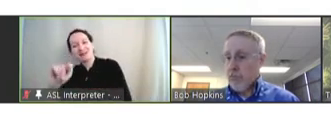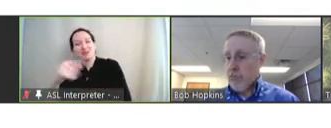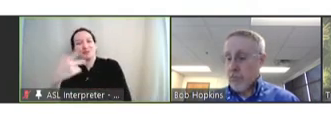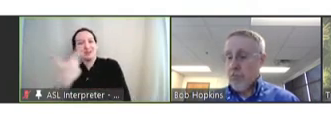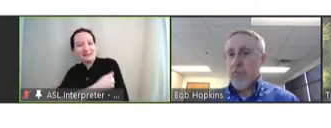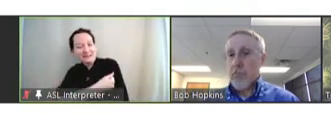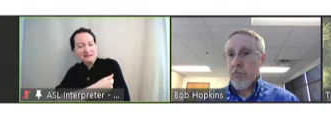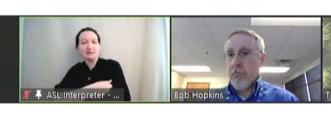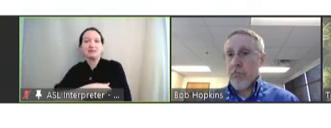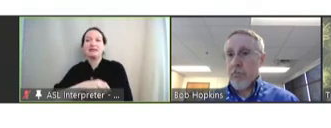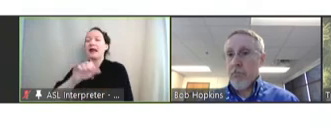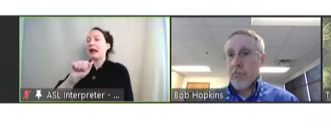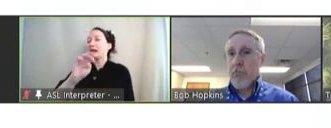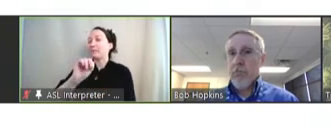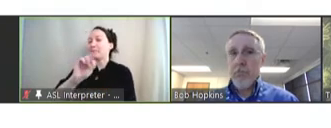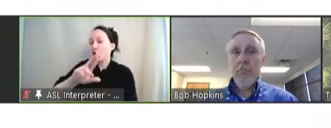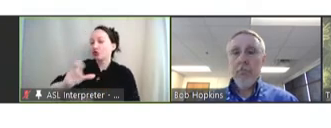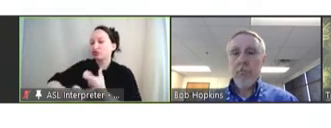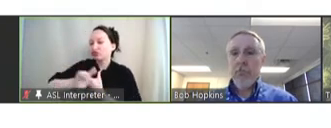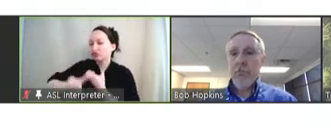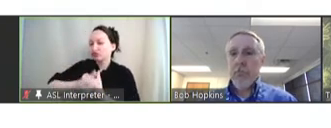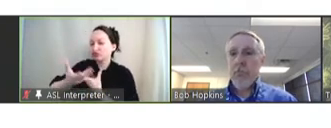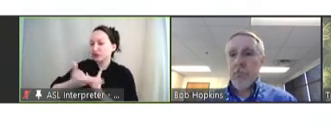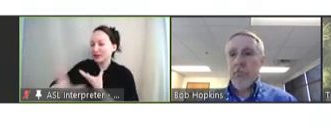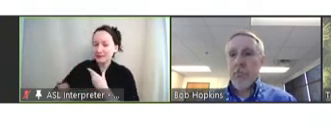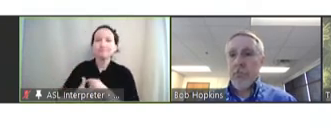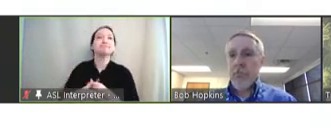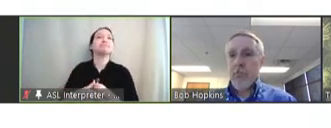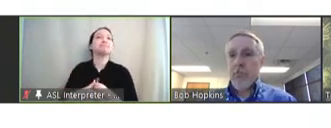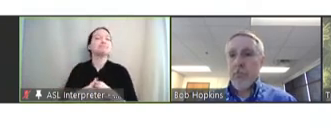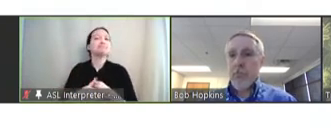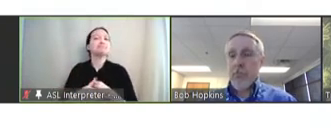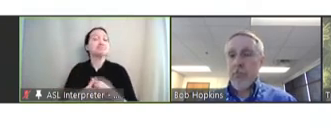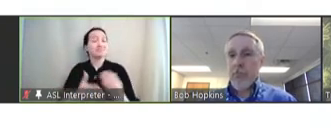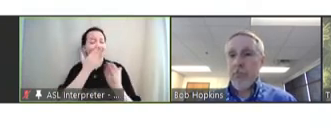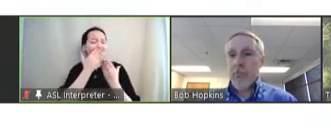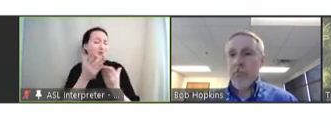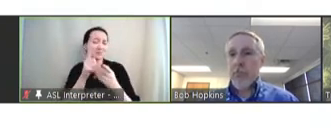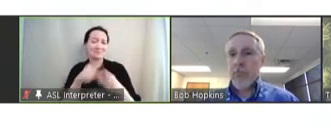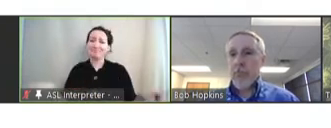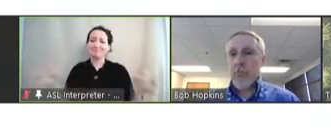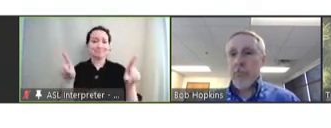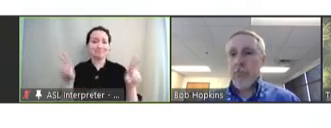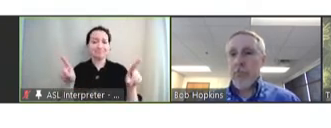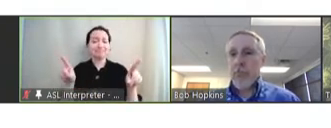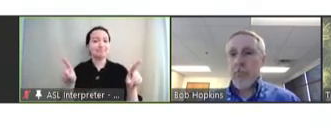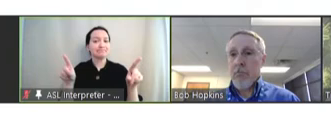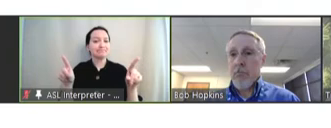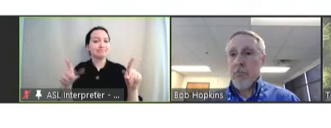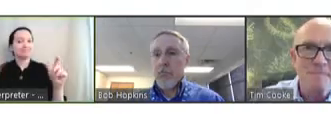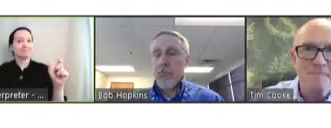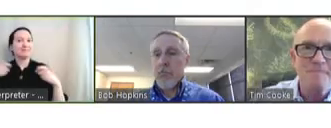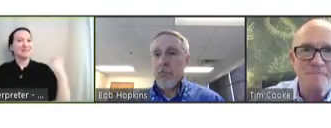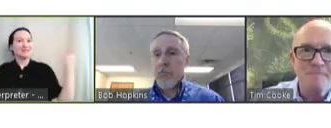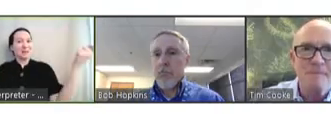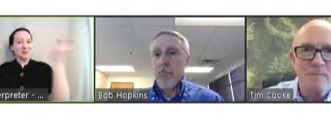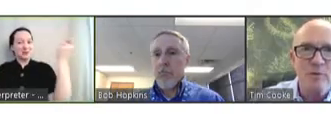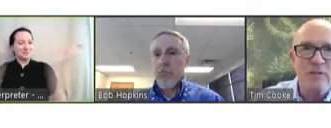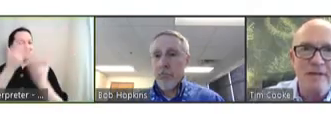against AMR threats and others. But just thank you all for the -- for the celebration. Appreciate it.